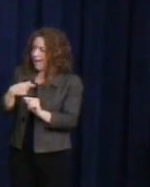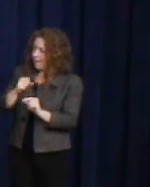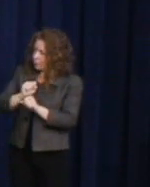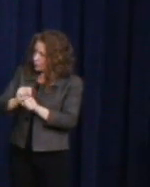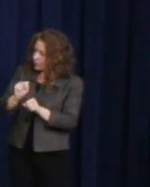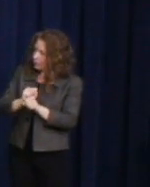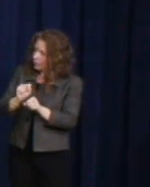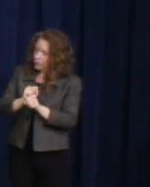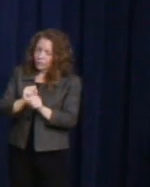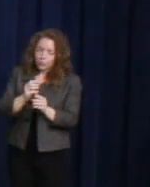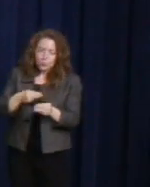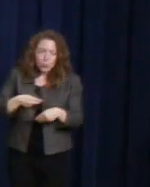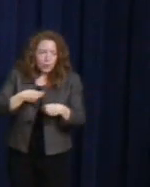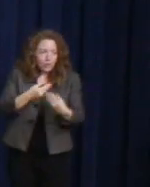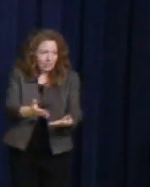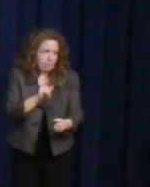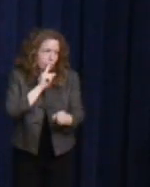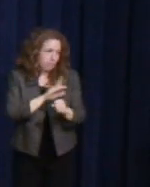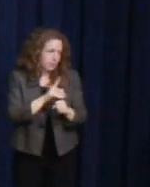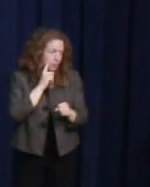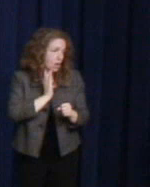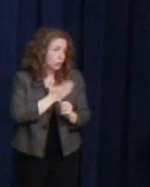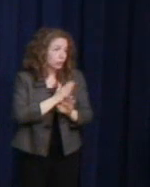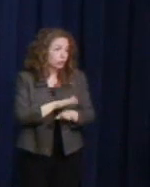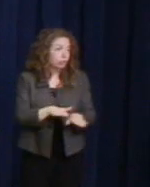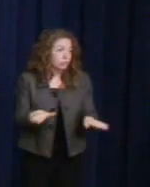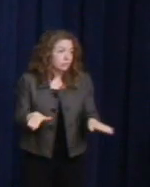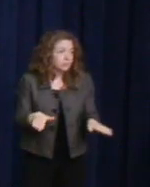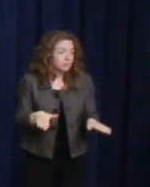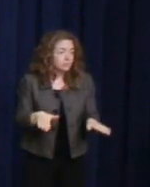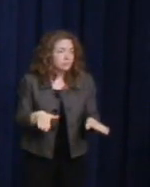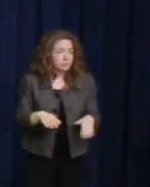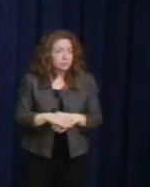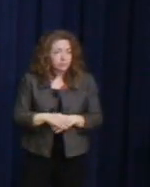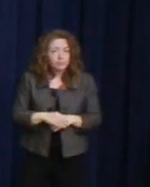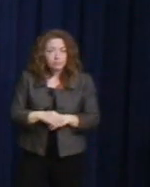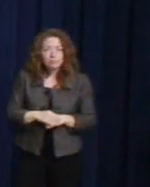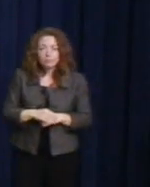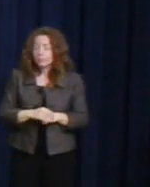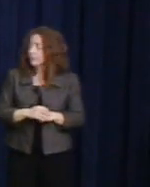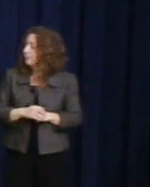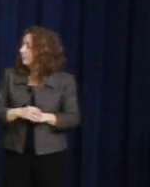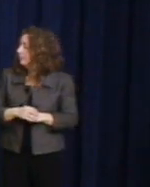So, let us keep the promise. Harvey Milk gave us hope.